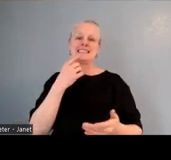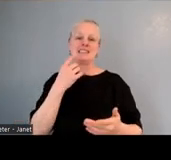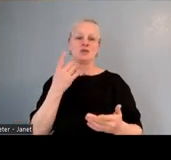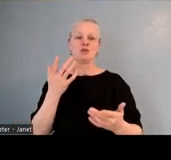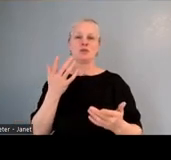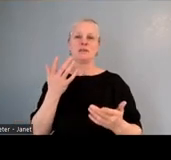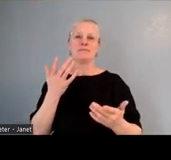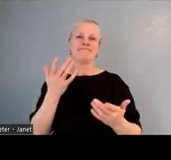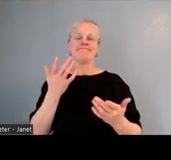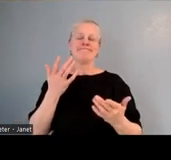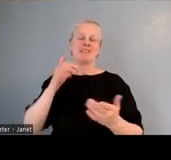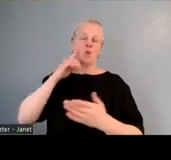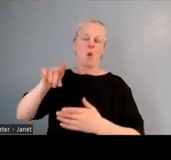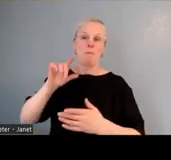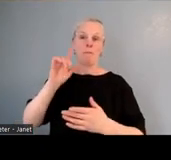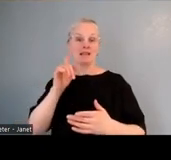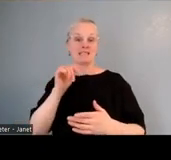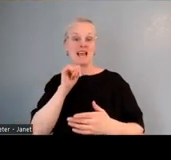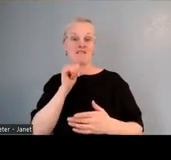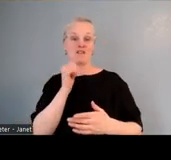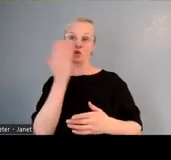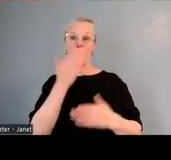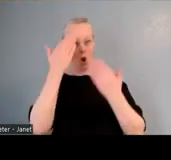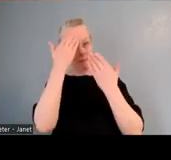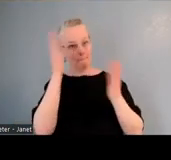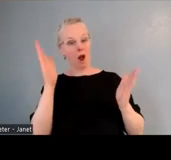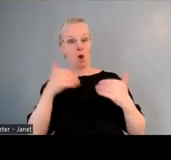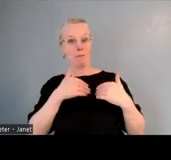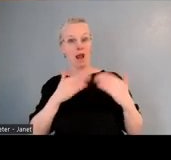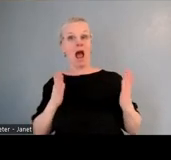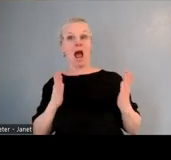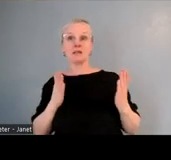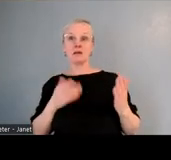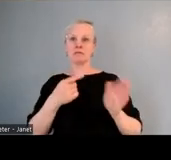and go, "If we need a reason, here it is." But ideally we don't have to get bogged down